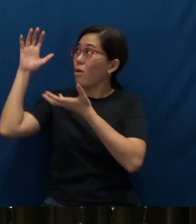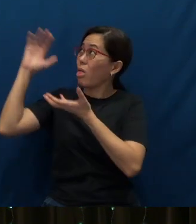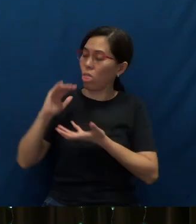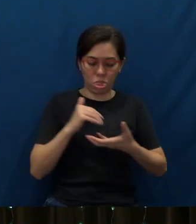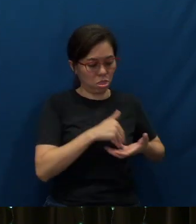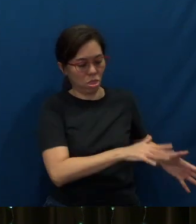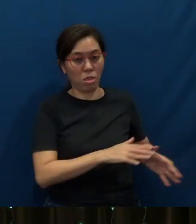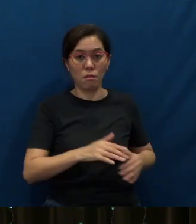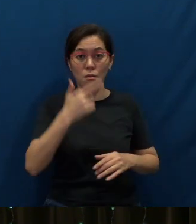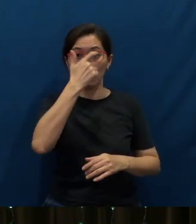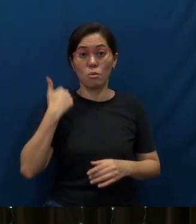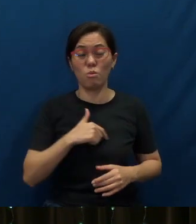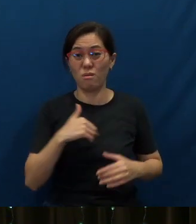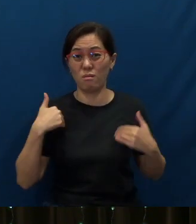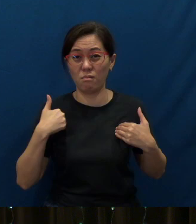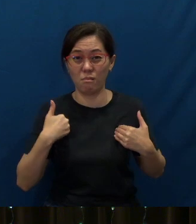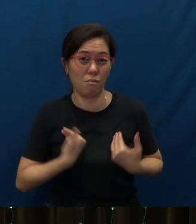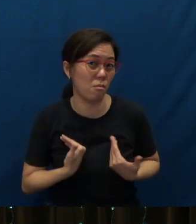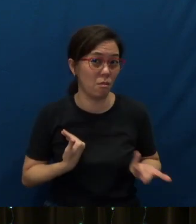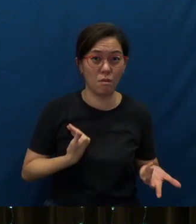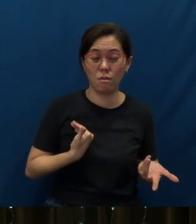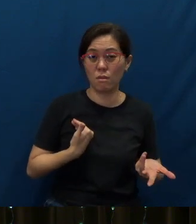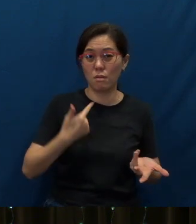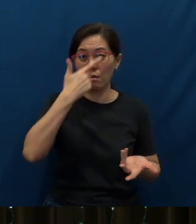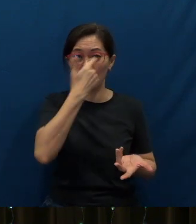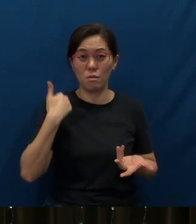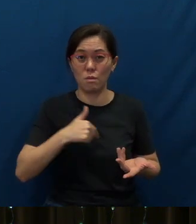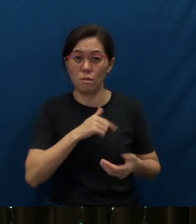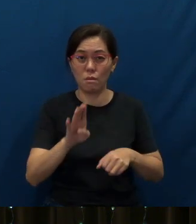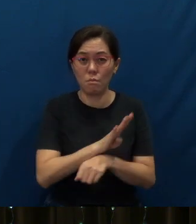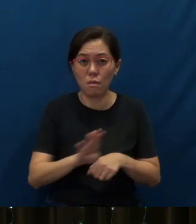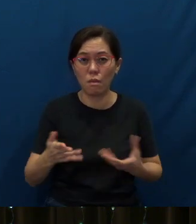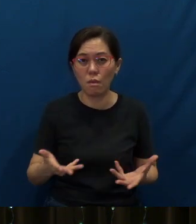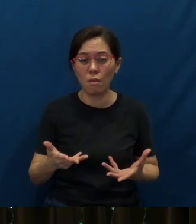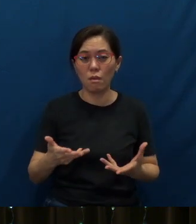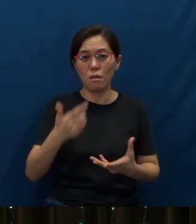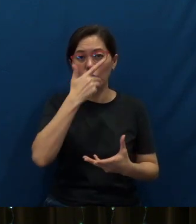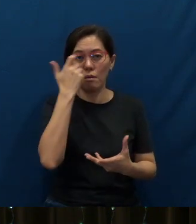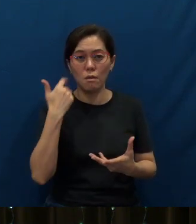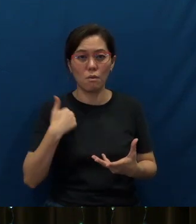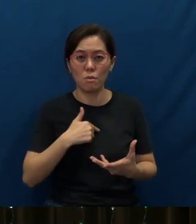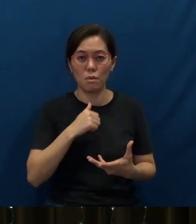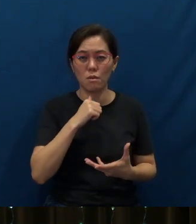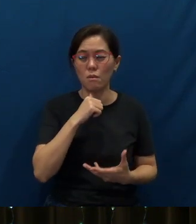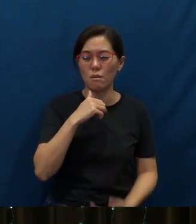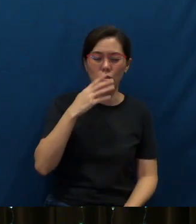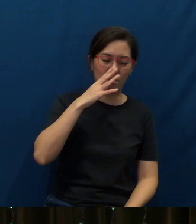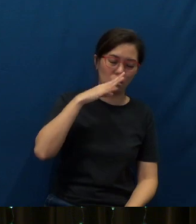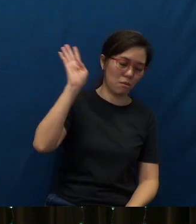Simply because we are tired, because we are busy, because we don't really care?